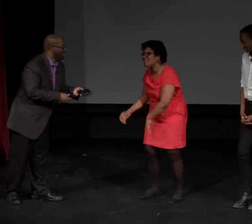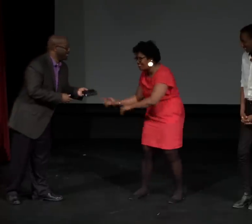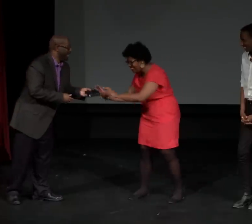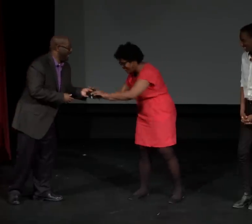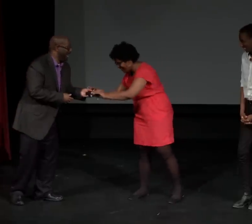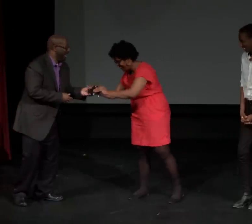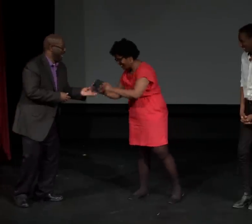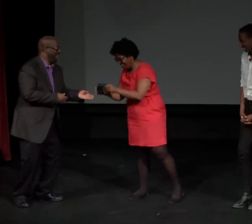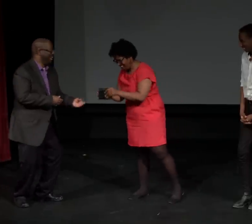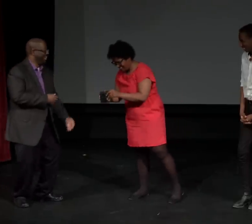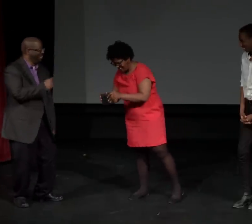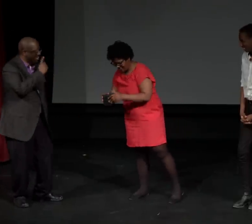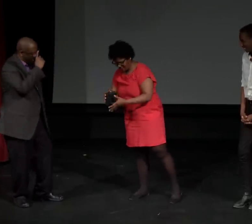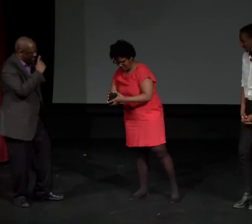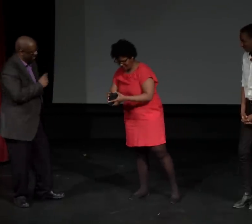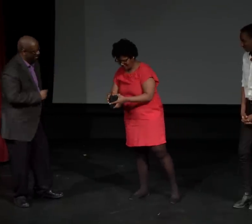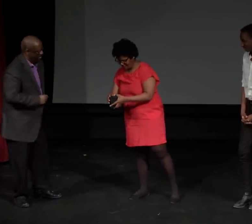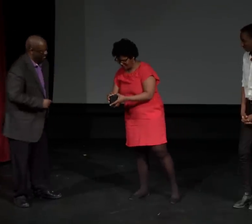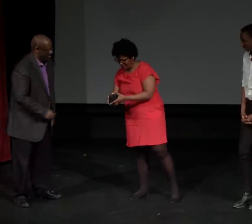You have more delicate fingers than I do.